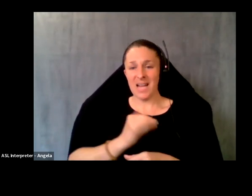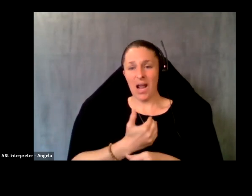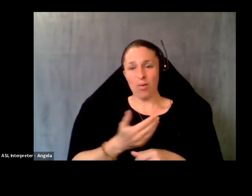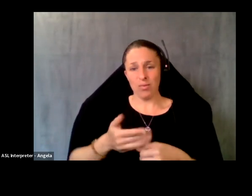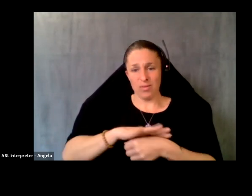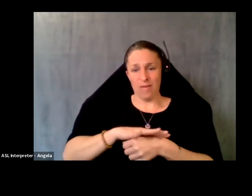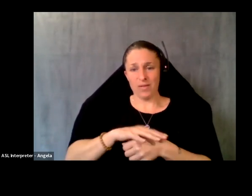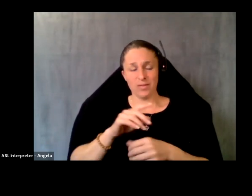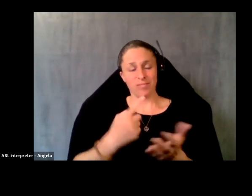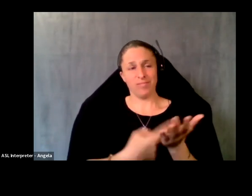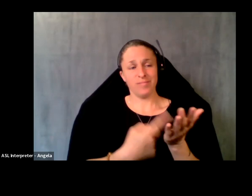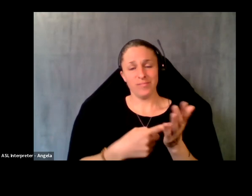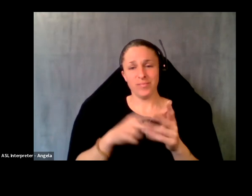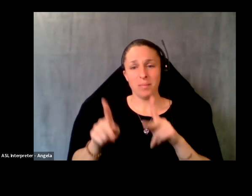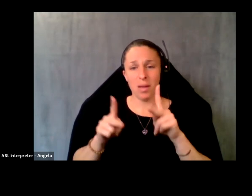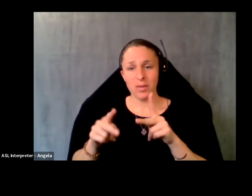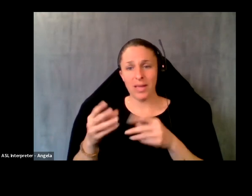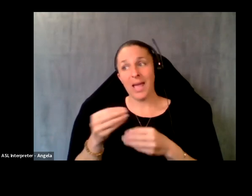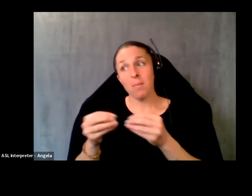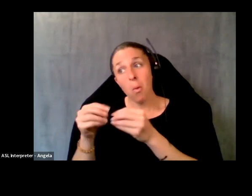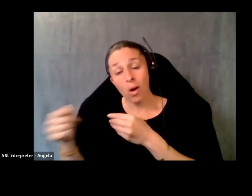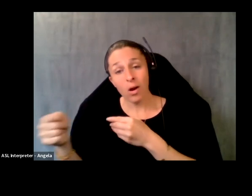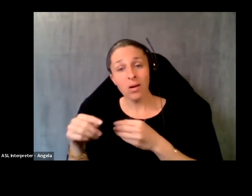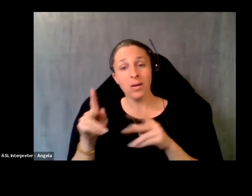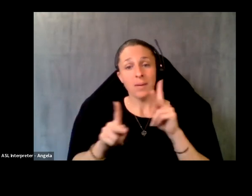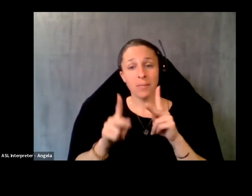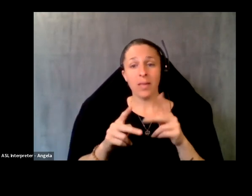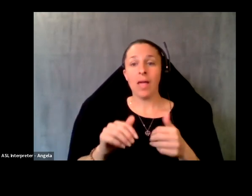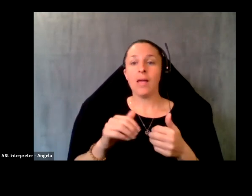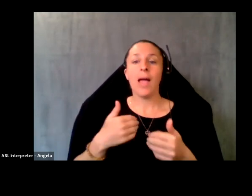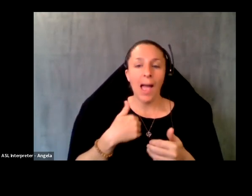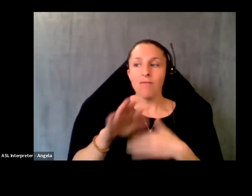to have all the tools they need, to engage with their, with their health care, when,